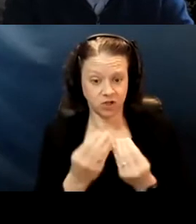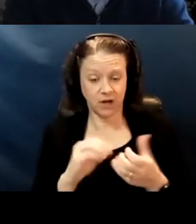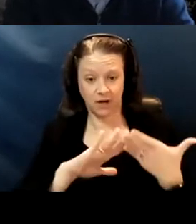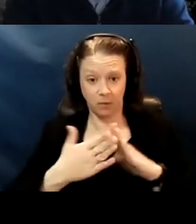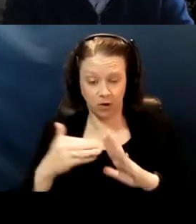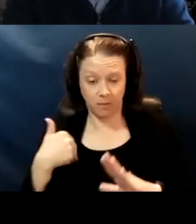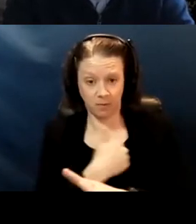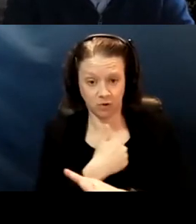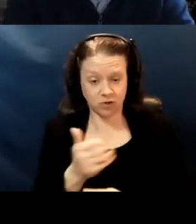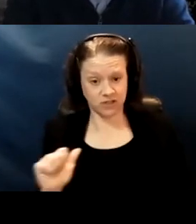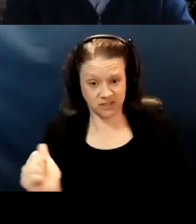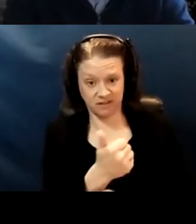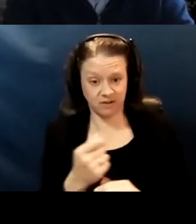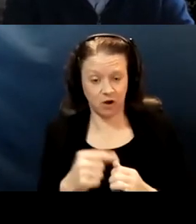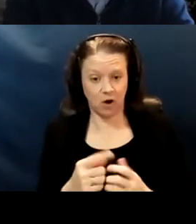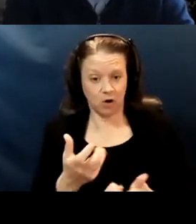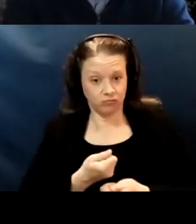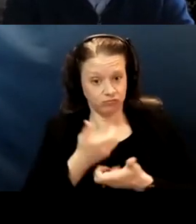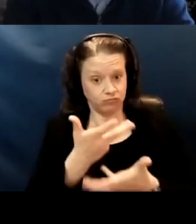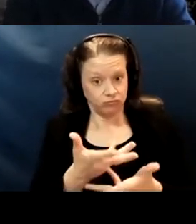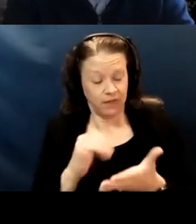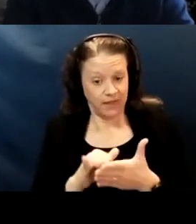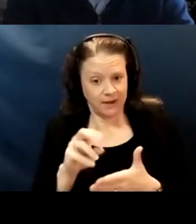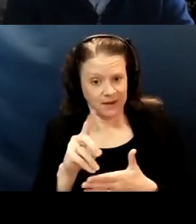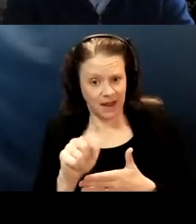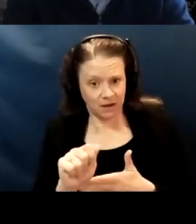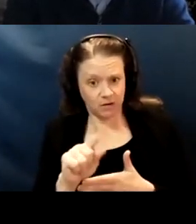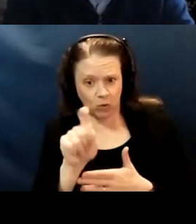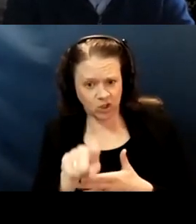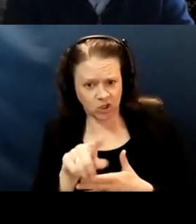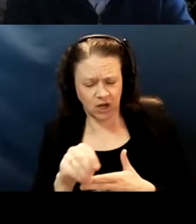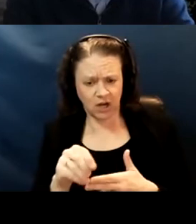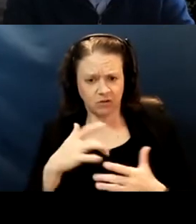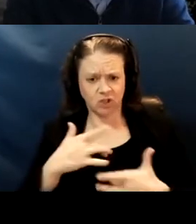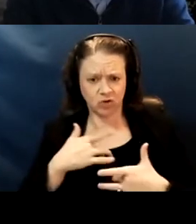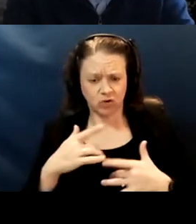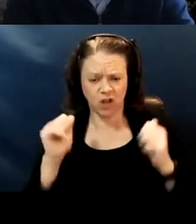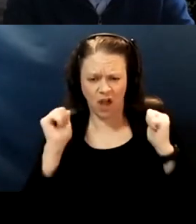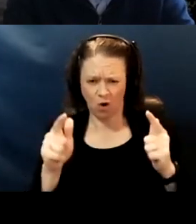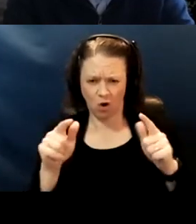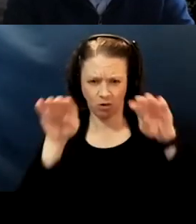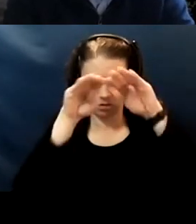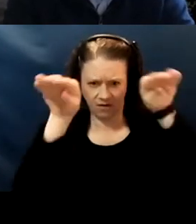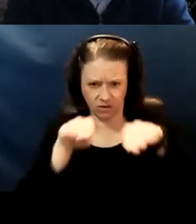are voicing that data question and concern at all levels. And I know that this is, you know,